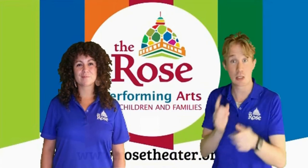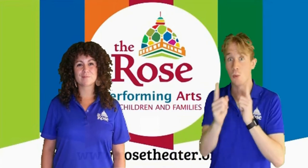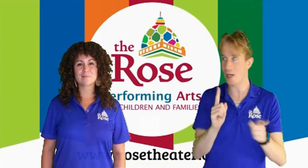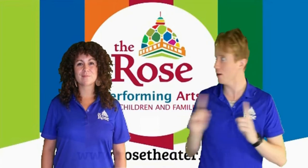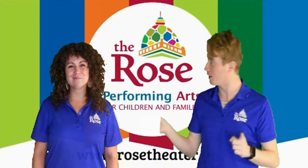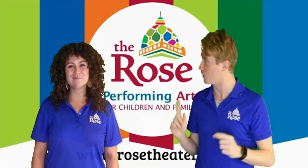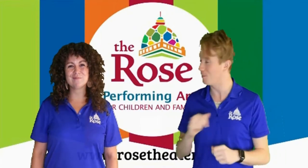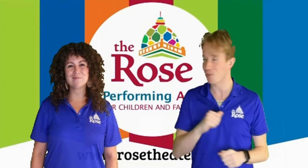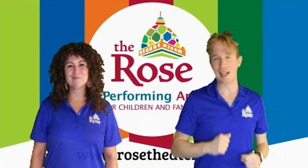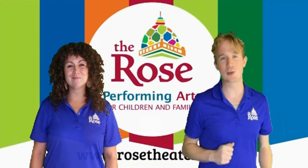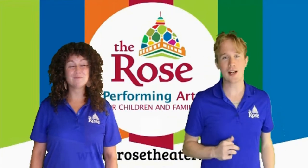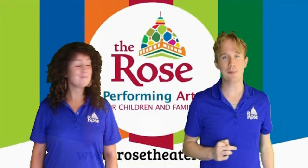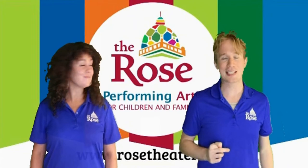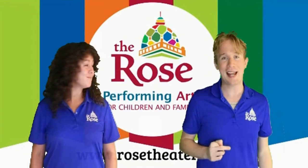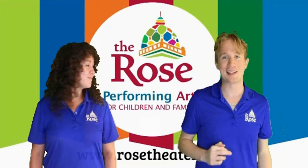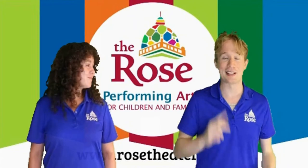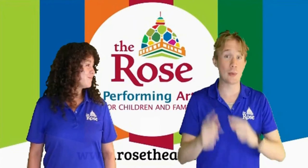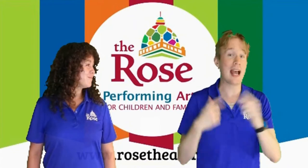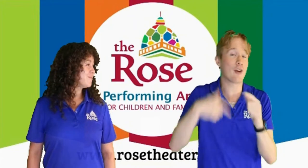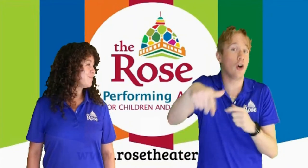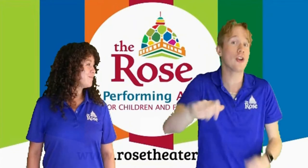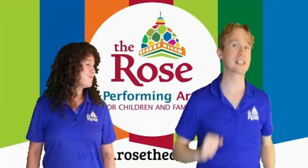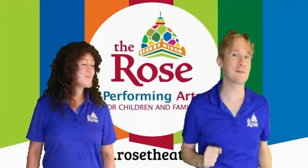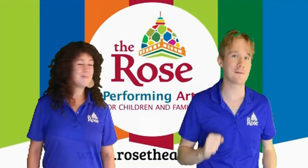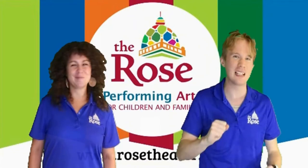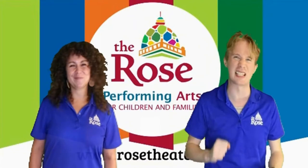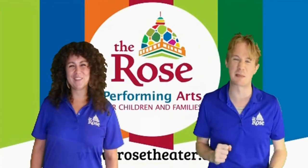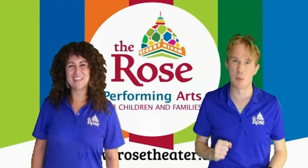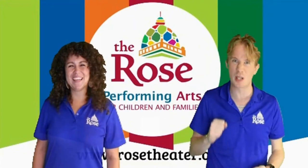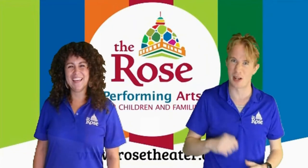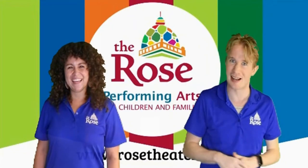So what we're gonna do is we're gonna pretend like we have all those different feelings Mortimer has.